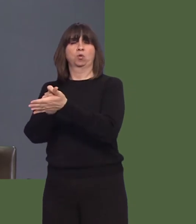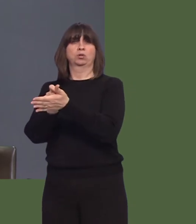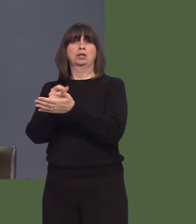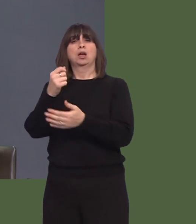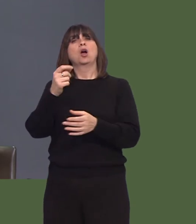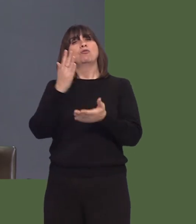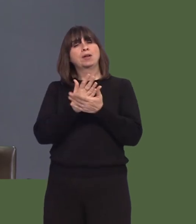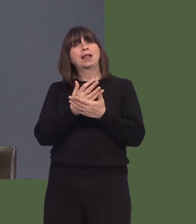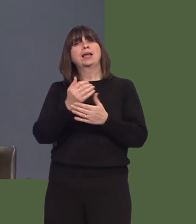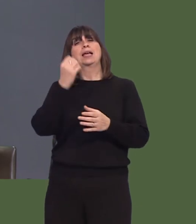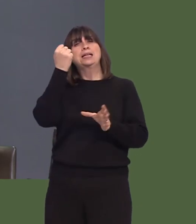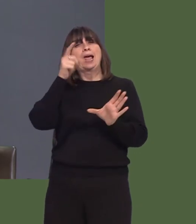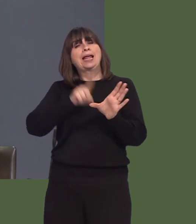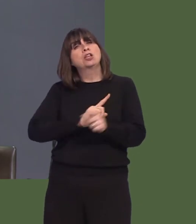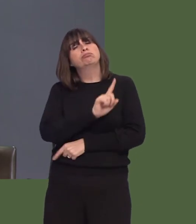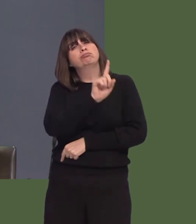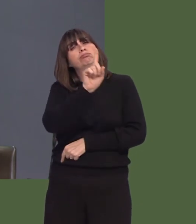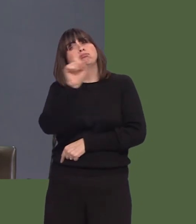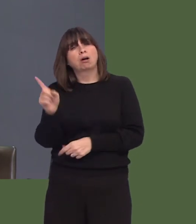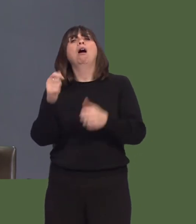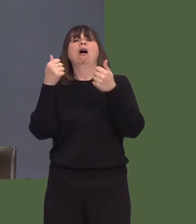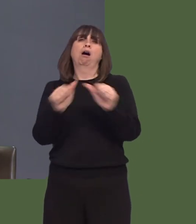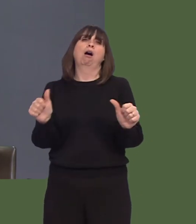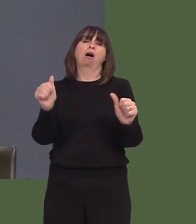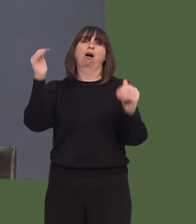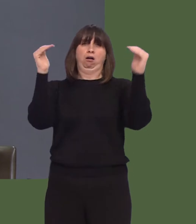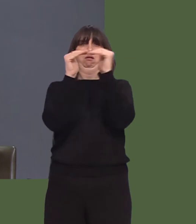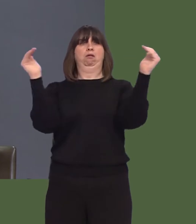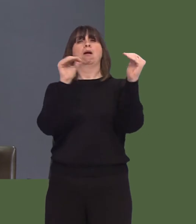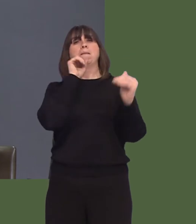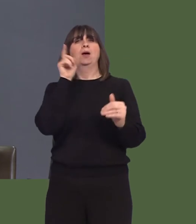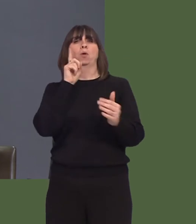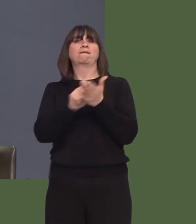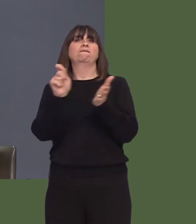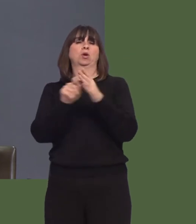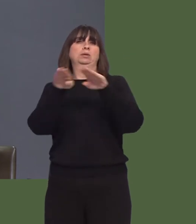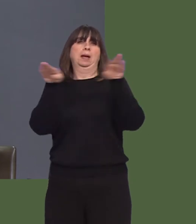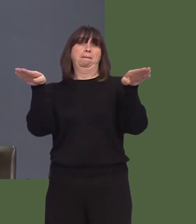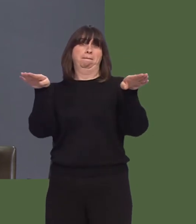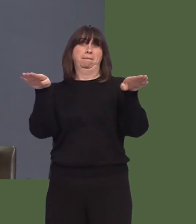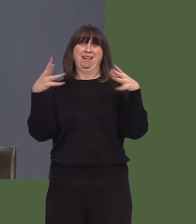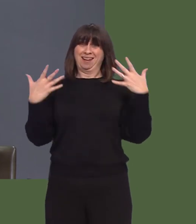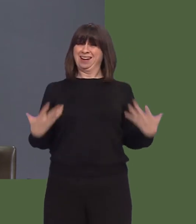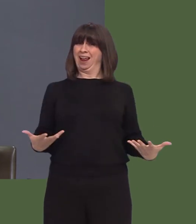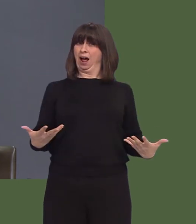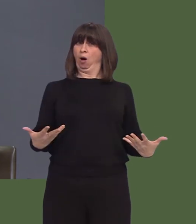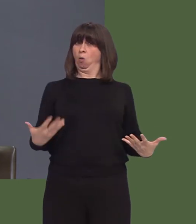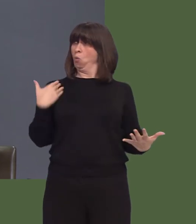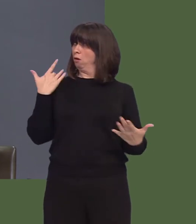Wrth gwrs, rydw i'n siwr eich bod yn cytuno ein bod yn bell o fod mewn sefyllfa o gydraddoldeb rhwng menywod a dynion yng Nghymru.